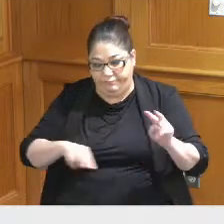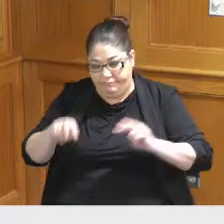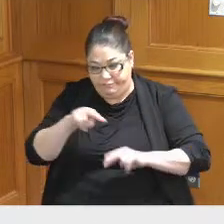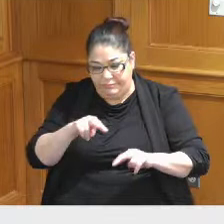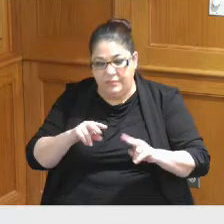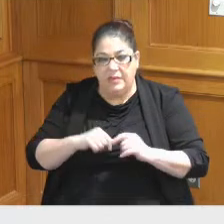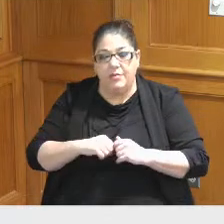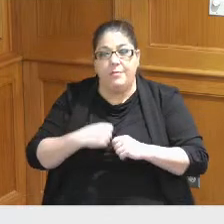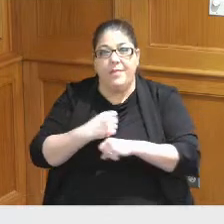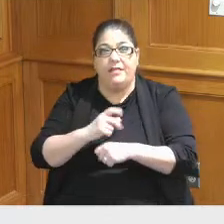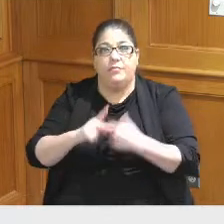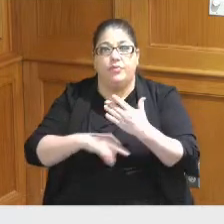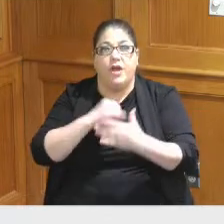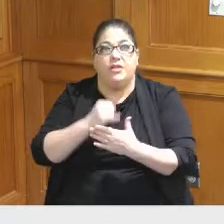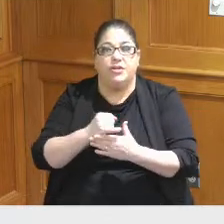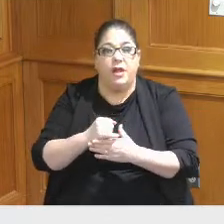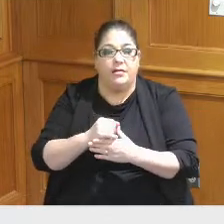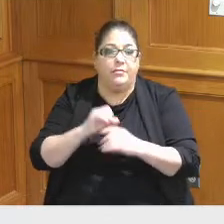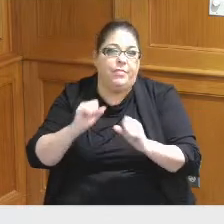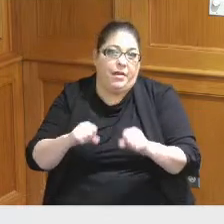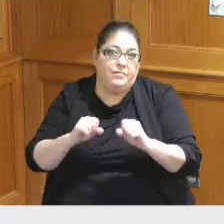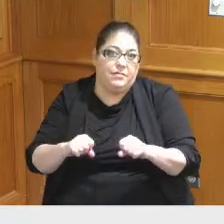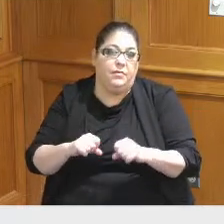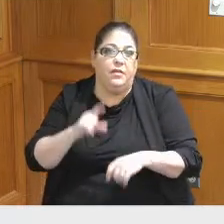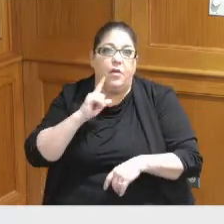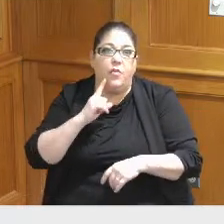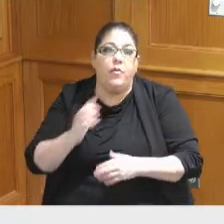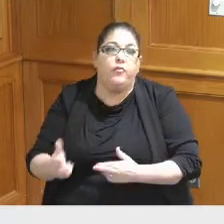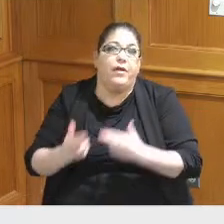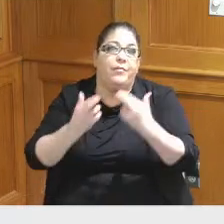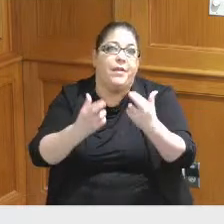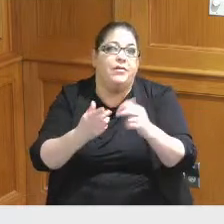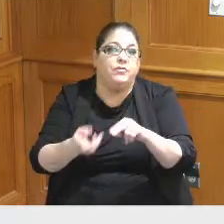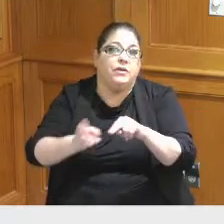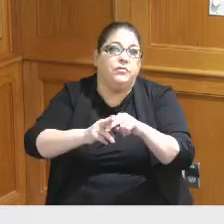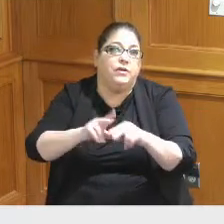the project viable we'd be look to include that in the in the recommended approach Leslie